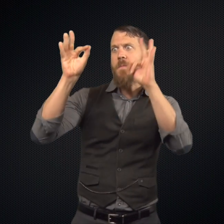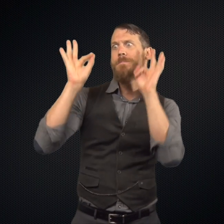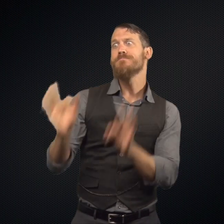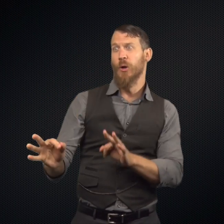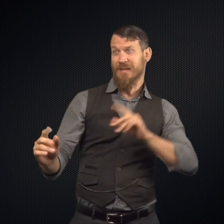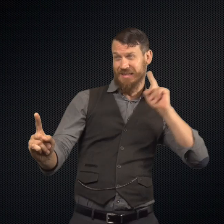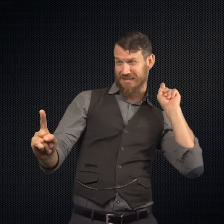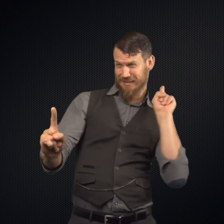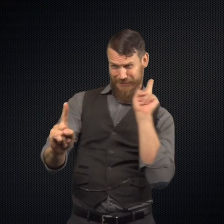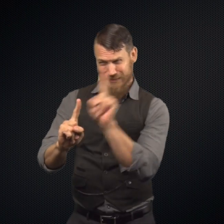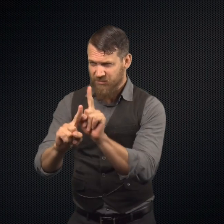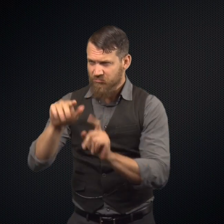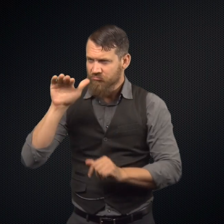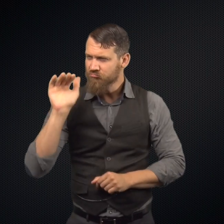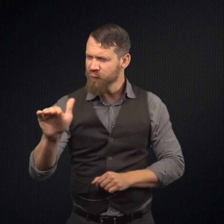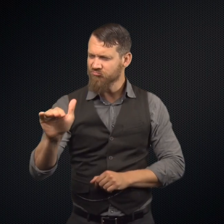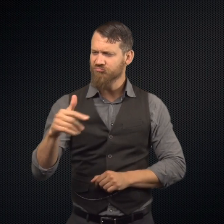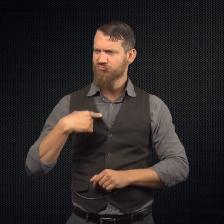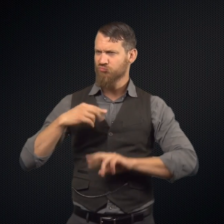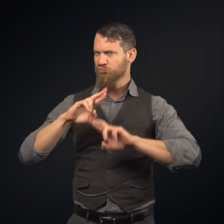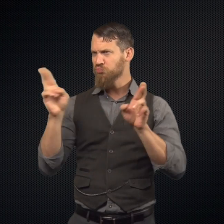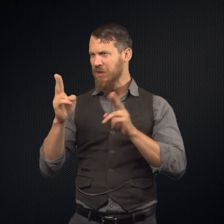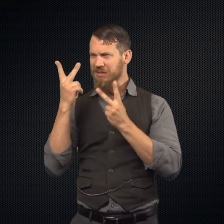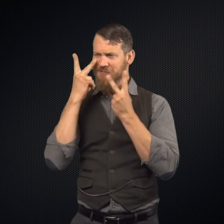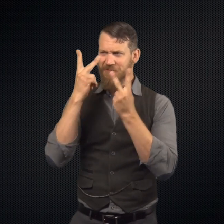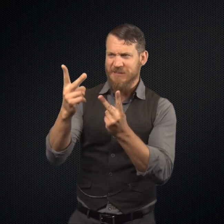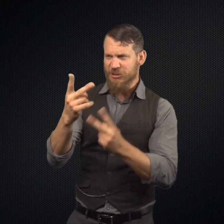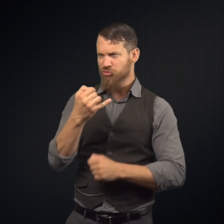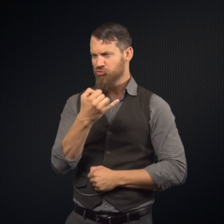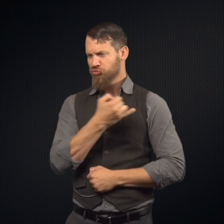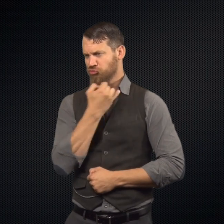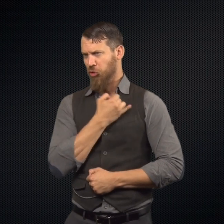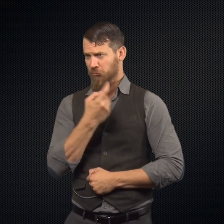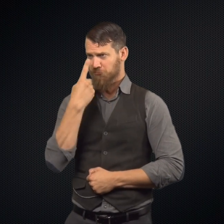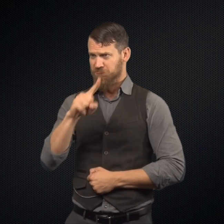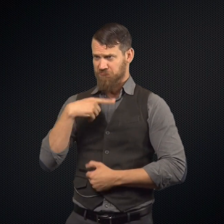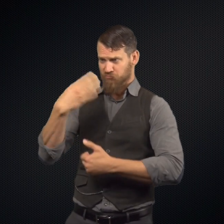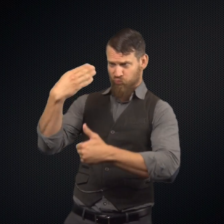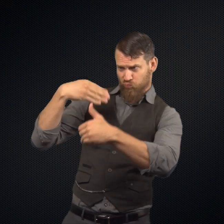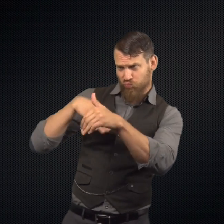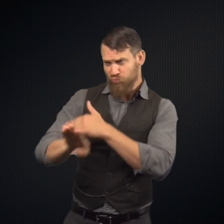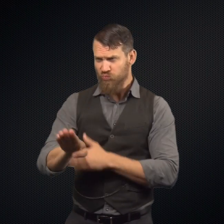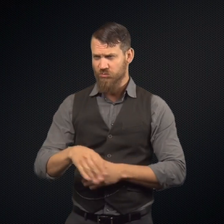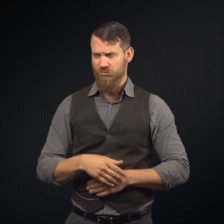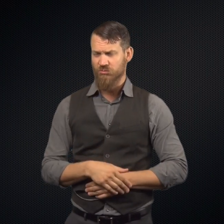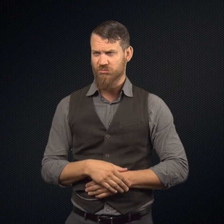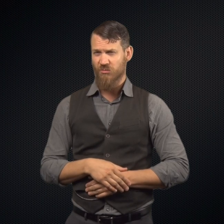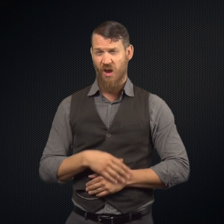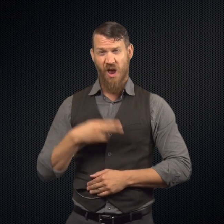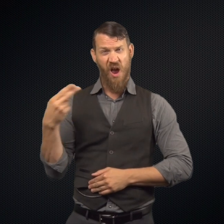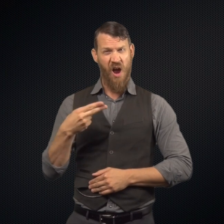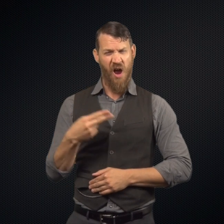Mr.Hyde appears. Mr. Utterson approaches him and says, "I'm ready to visit Dr Jekyll."